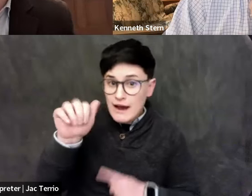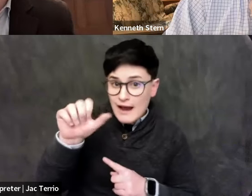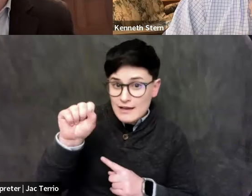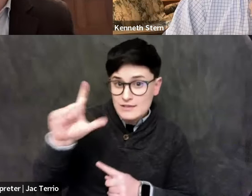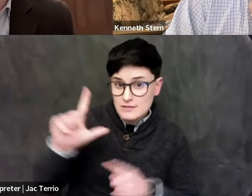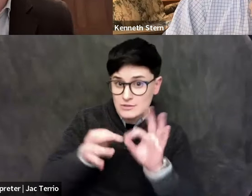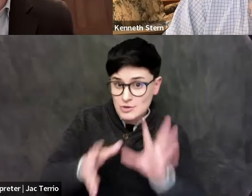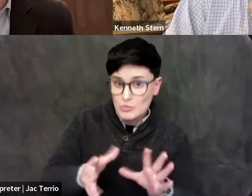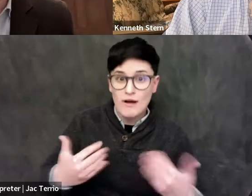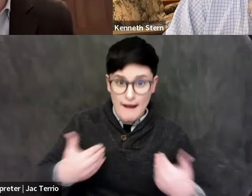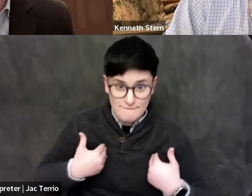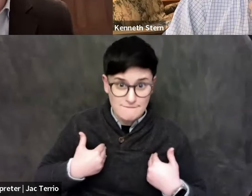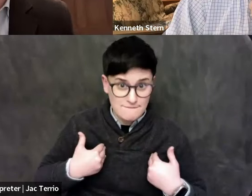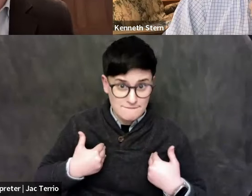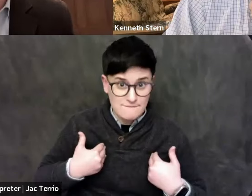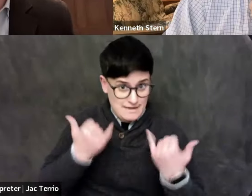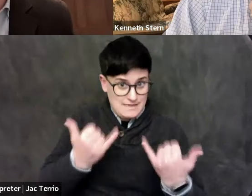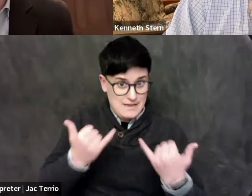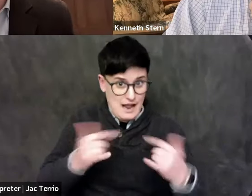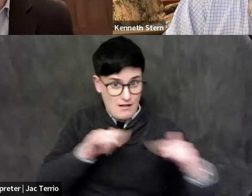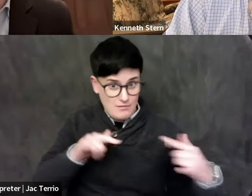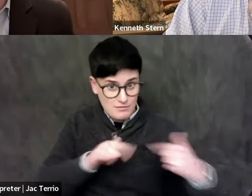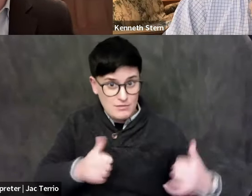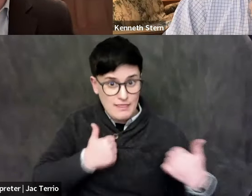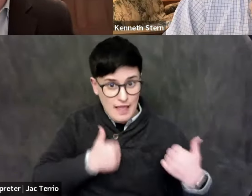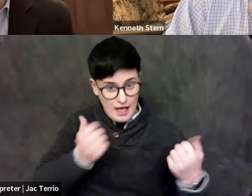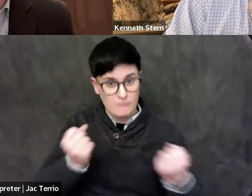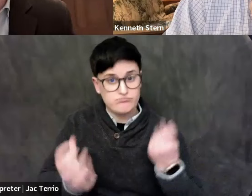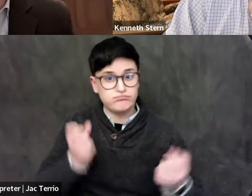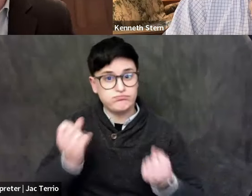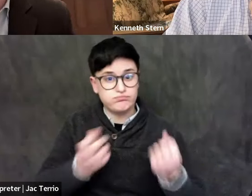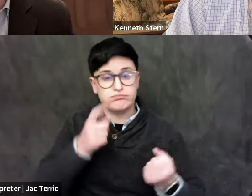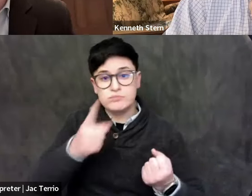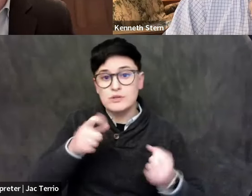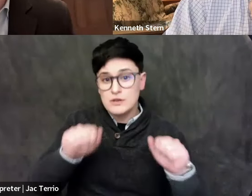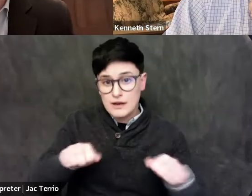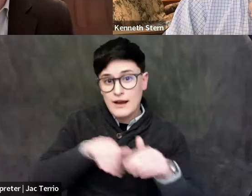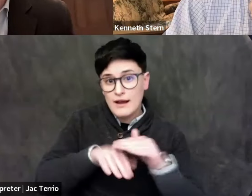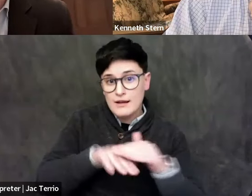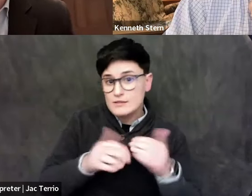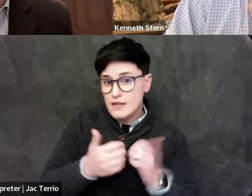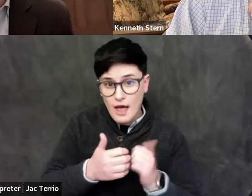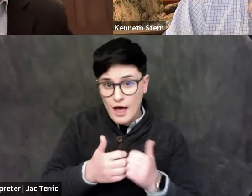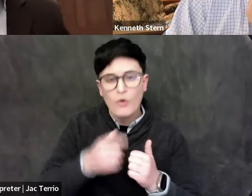is being provided live and can be accessed by pinning the ASL interpreters.